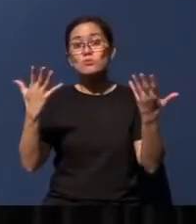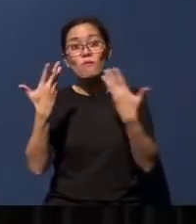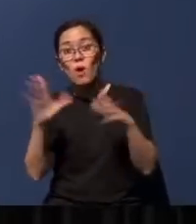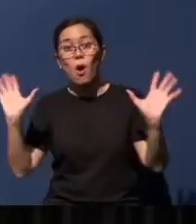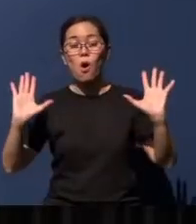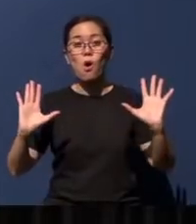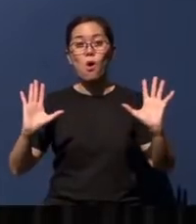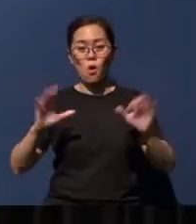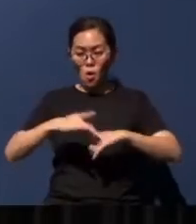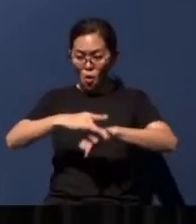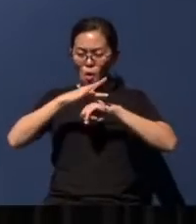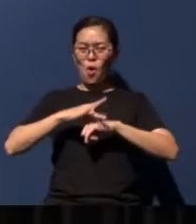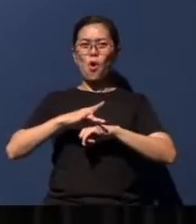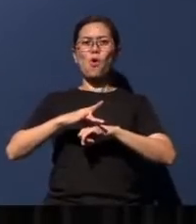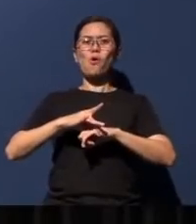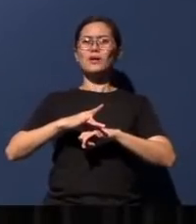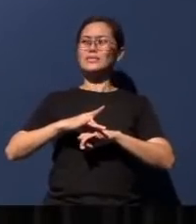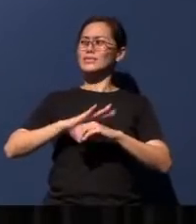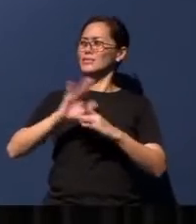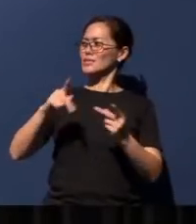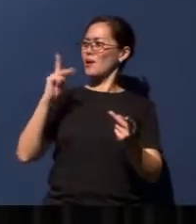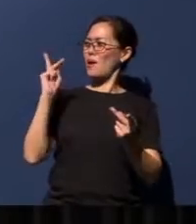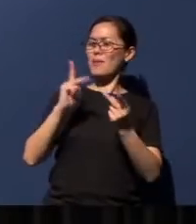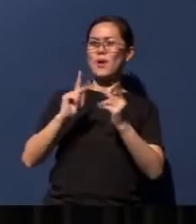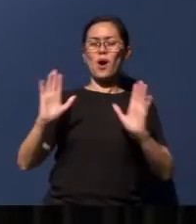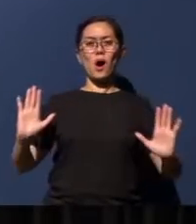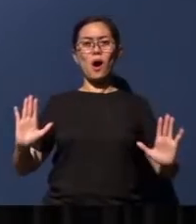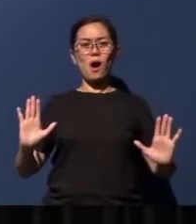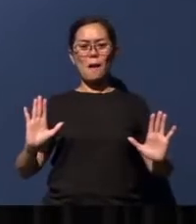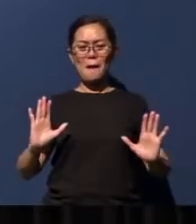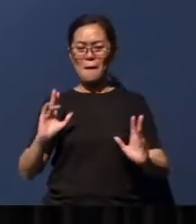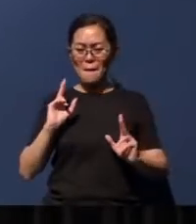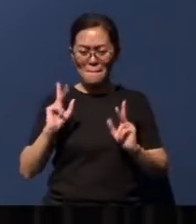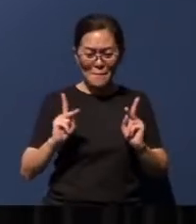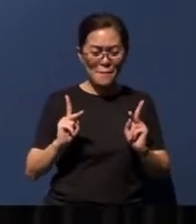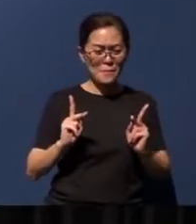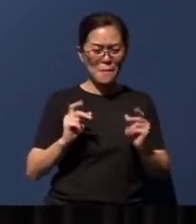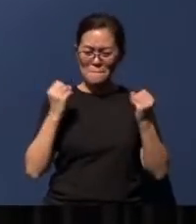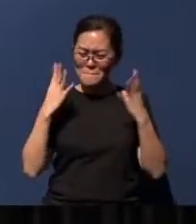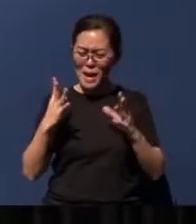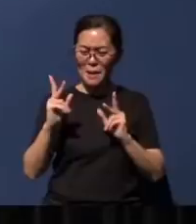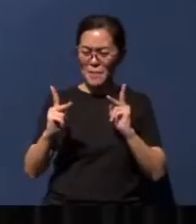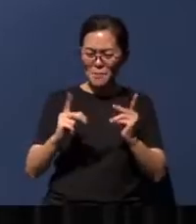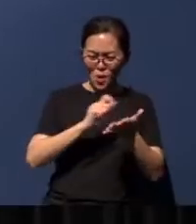so long sought after by mankind, written in books of all languages all across the world,